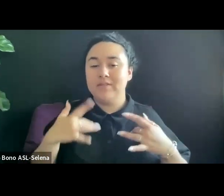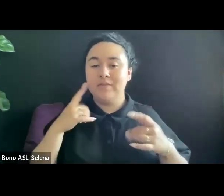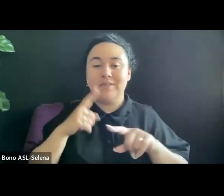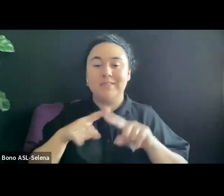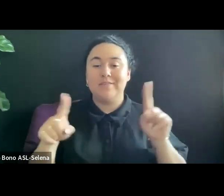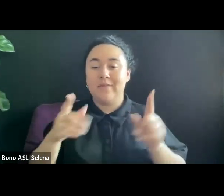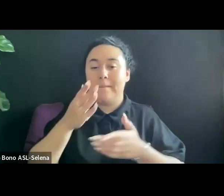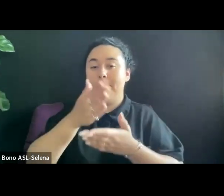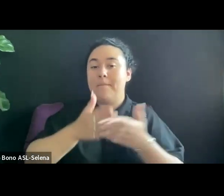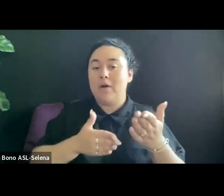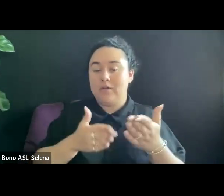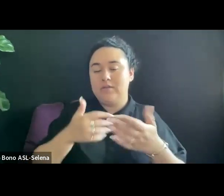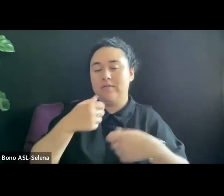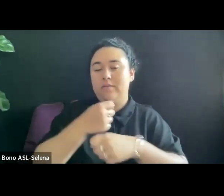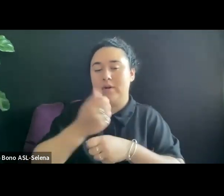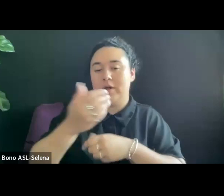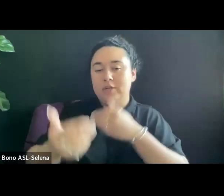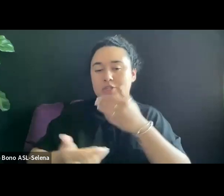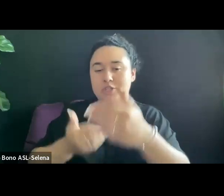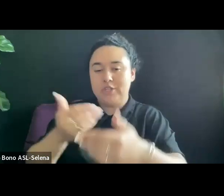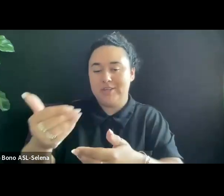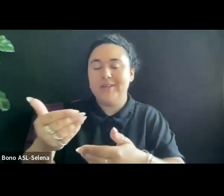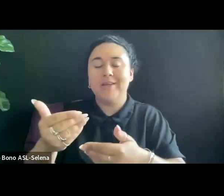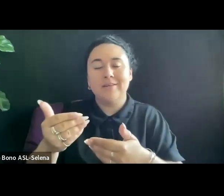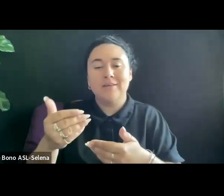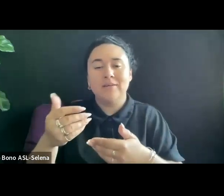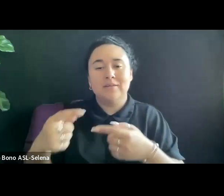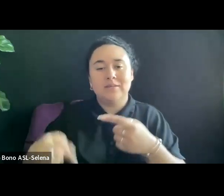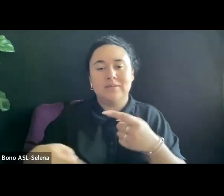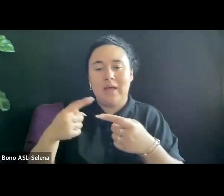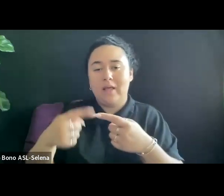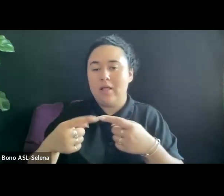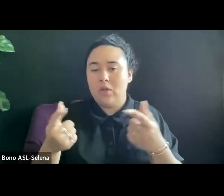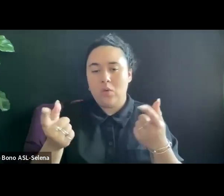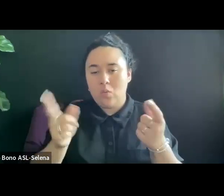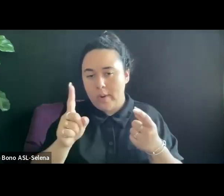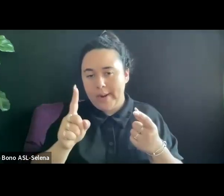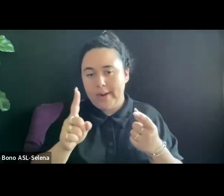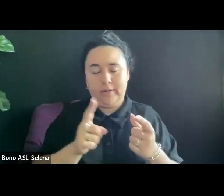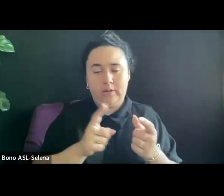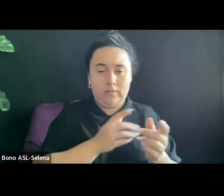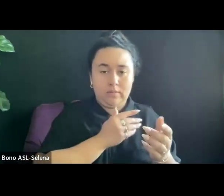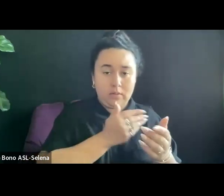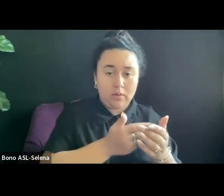ALSO USE LOCAL MEMBERSHIP ORGANIZATIONS TO REACH OTHERS. FOR INSTANCE, BEING A MEMBER OF WOMEN